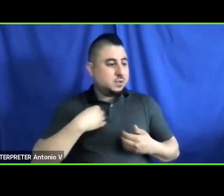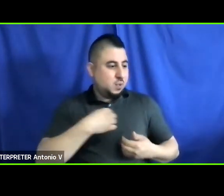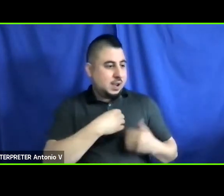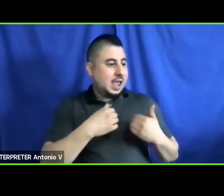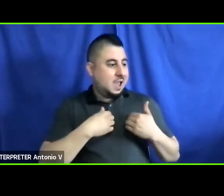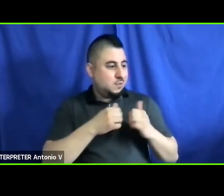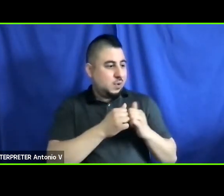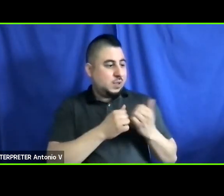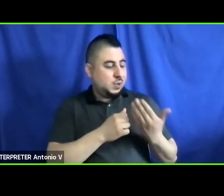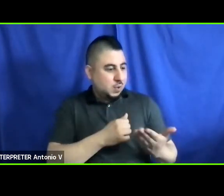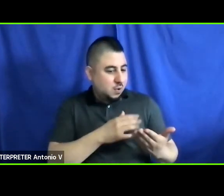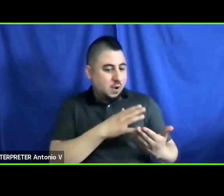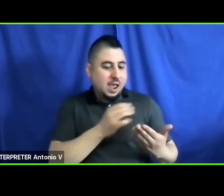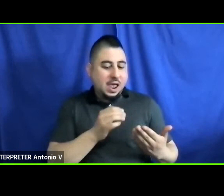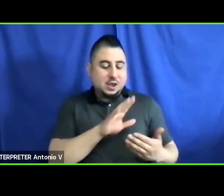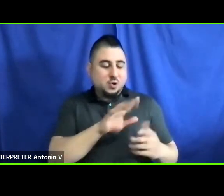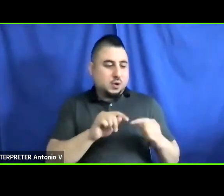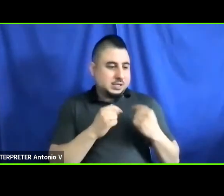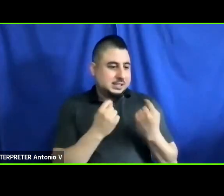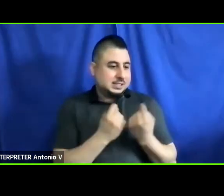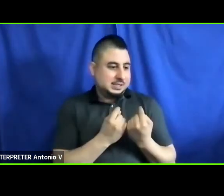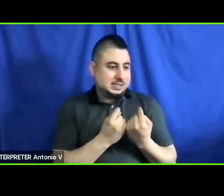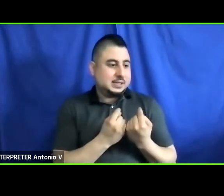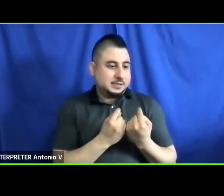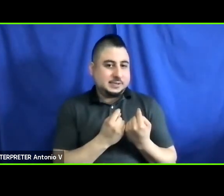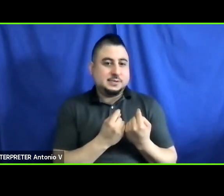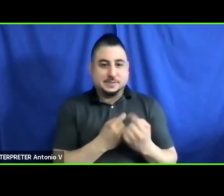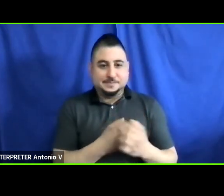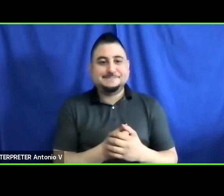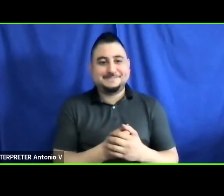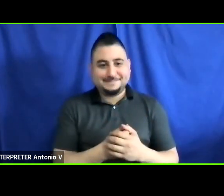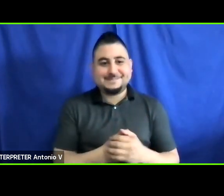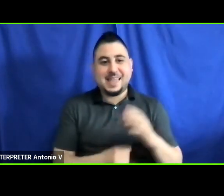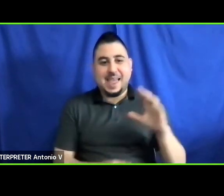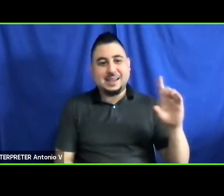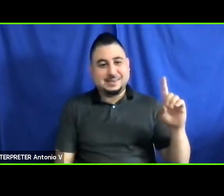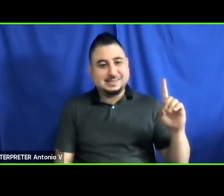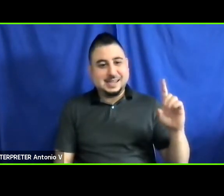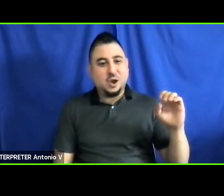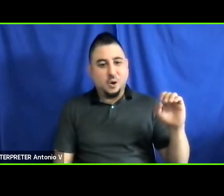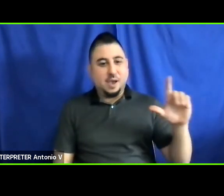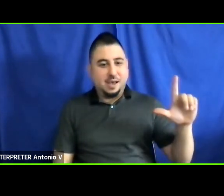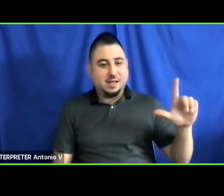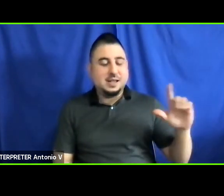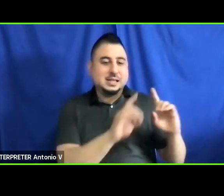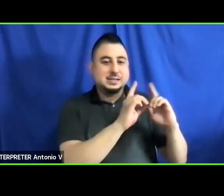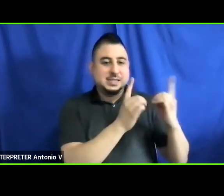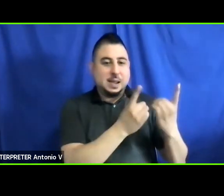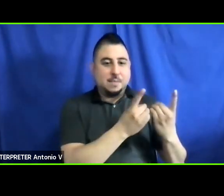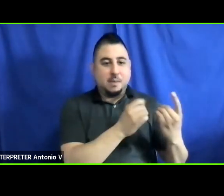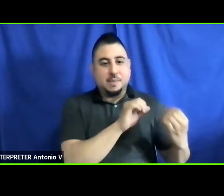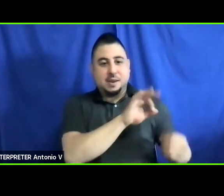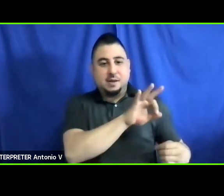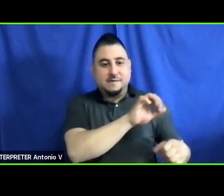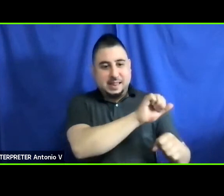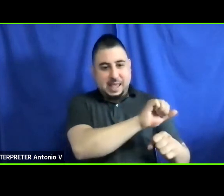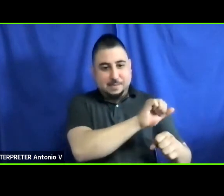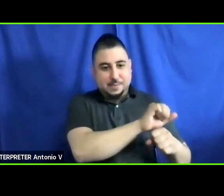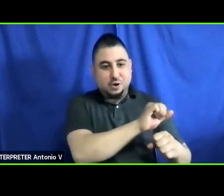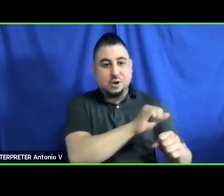you and your team at the Department of Labor, and we hope to continue the conversation.